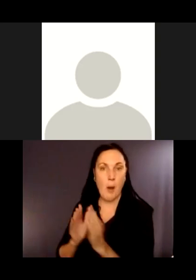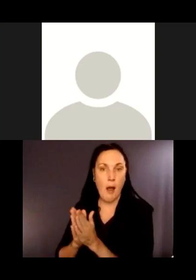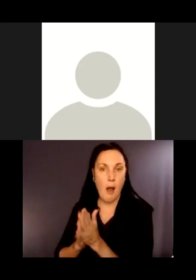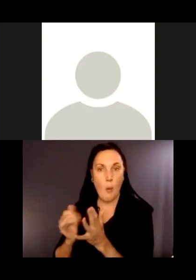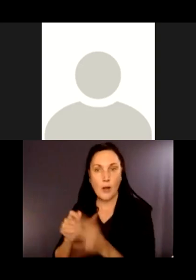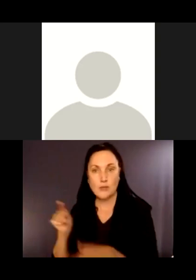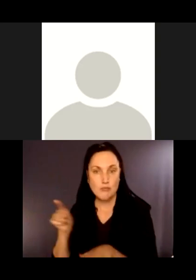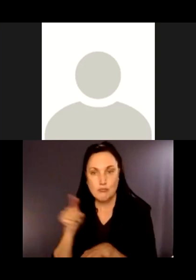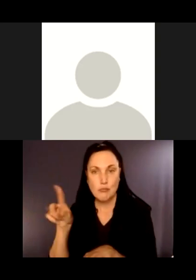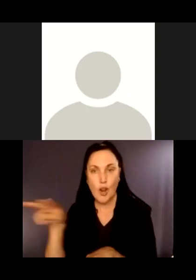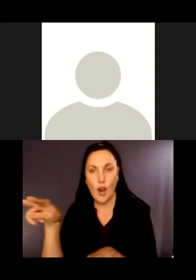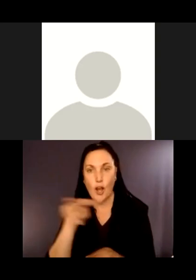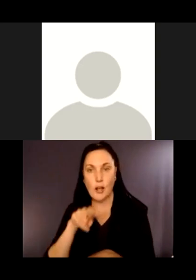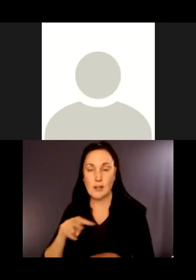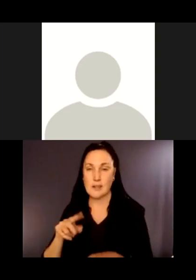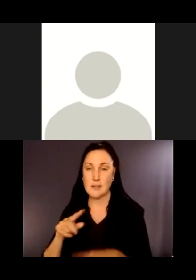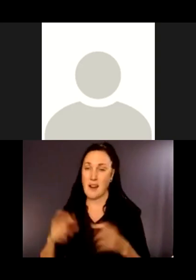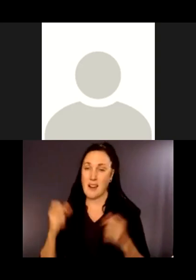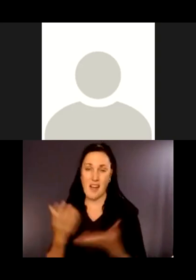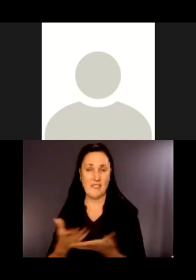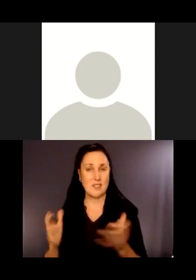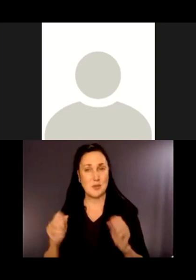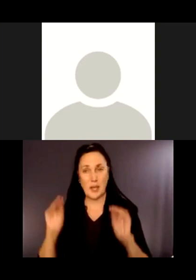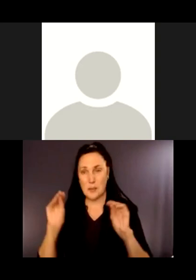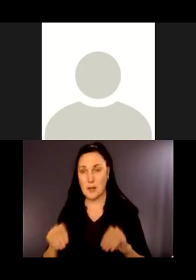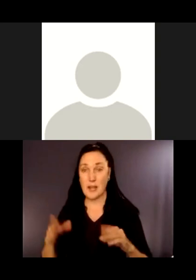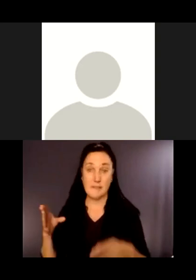There's the fish. There's the fact that you're bringing the salmon in again,